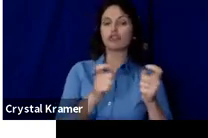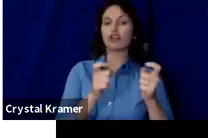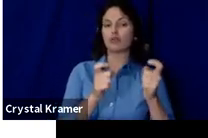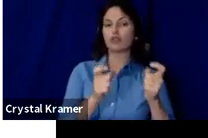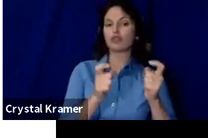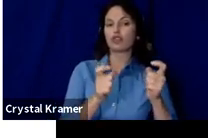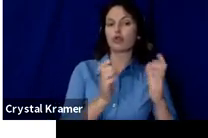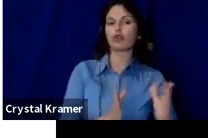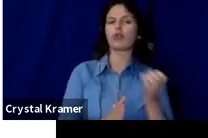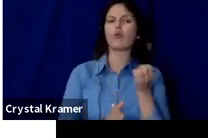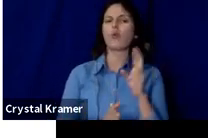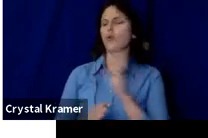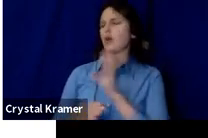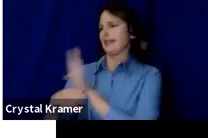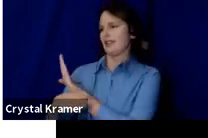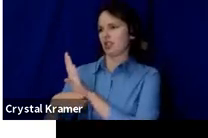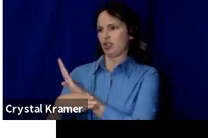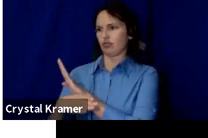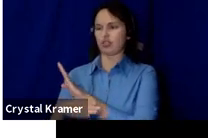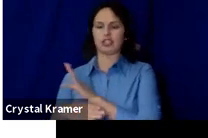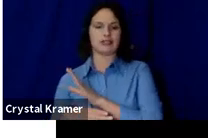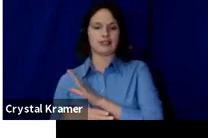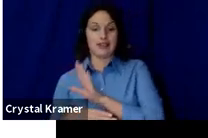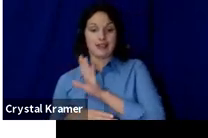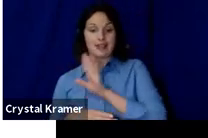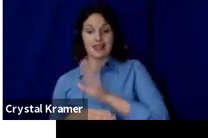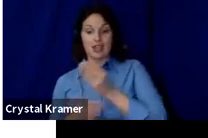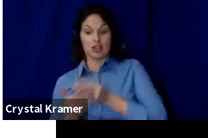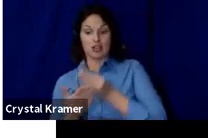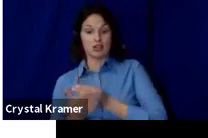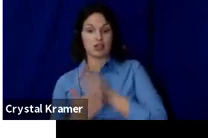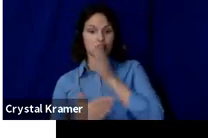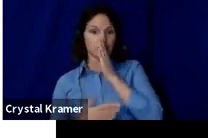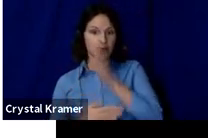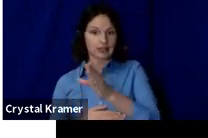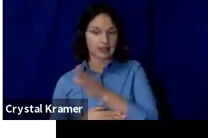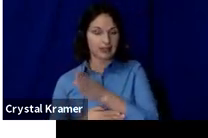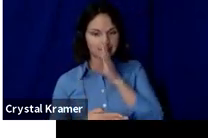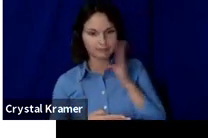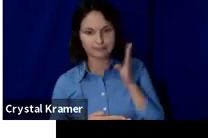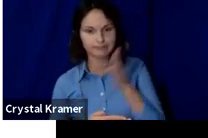directly to the 501C3 organization, and so in our case, a donor who wanted to support